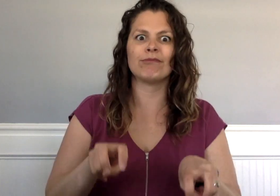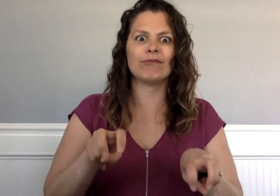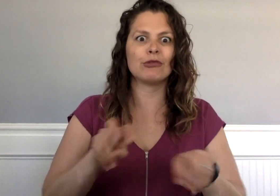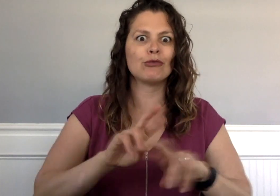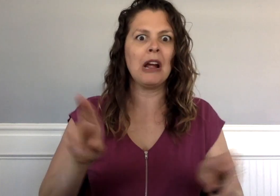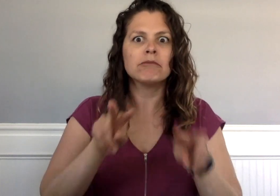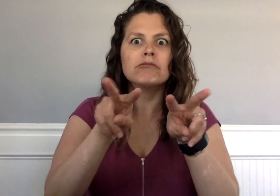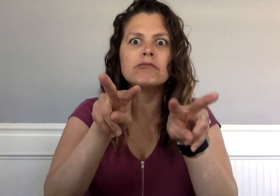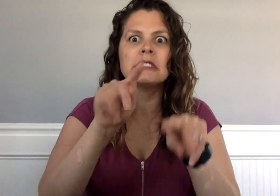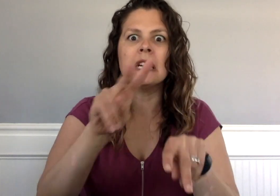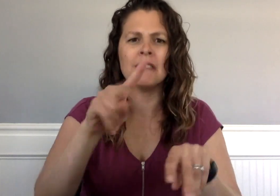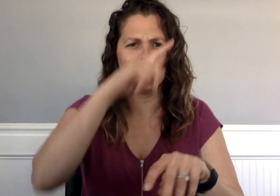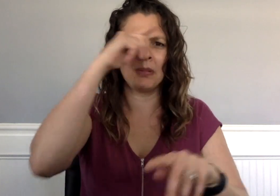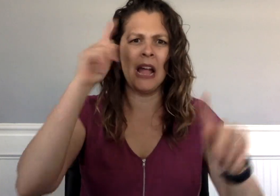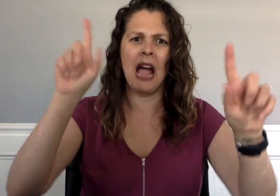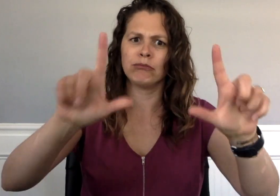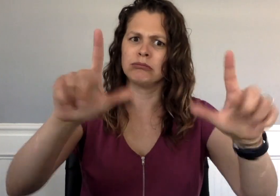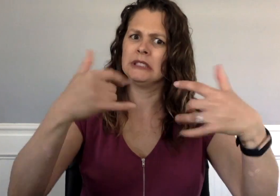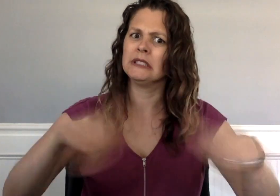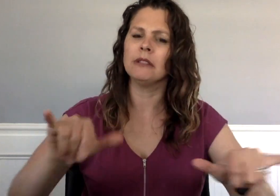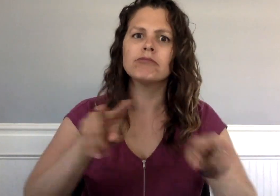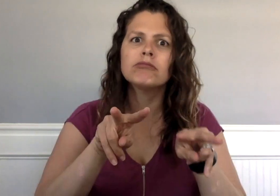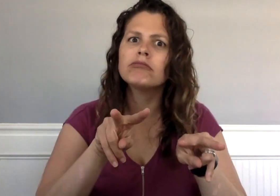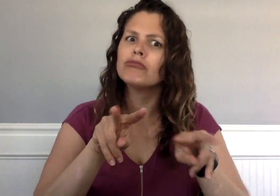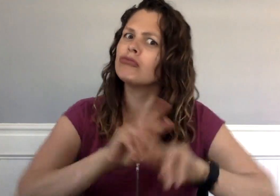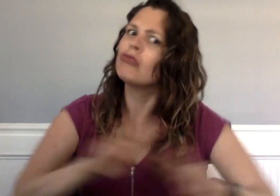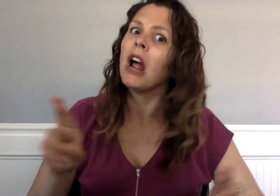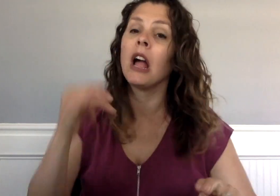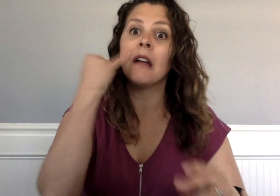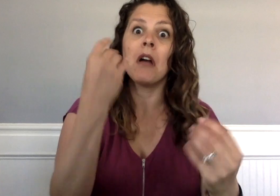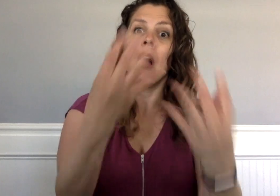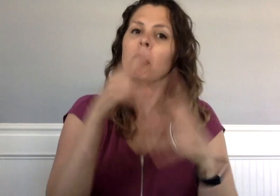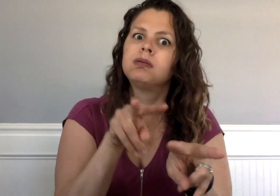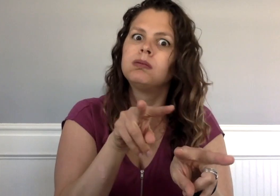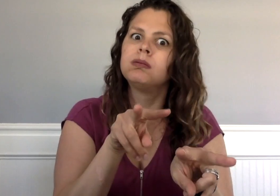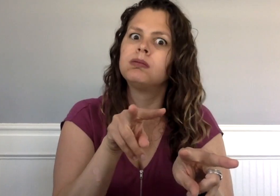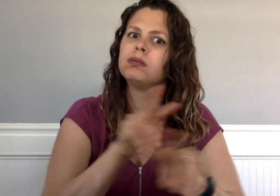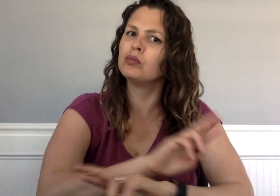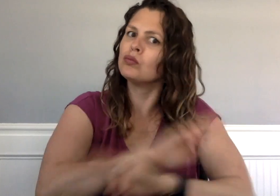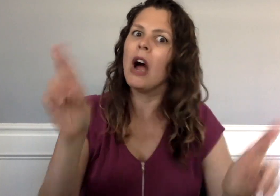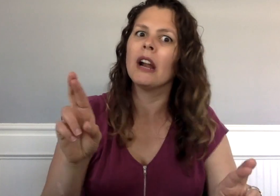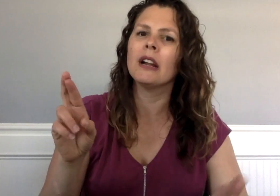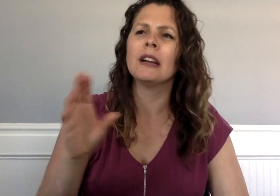waiting and ready for the TV to turn on again.